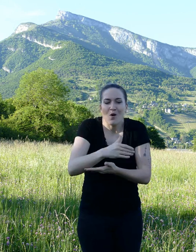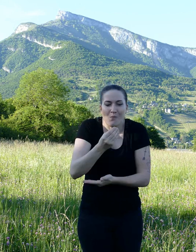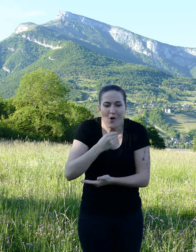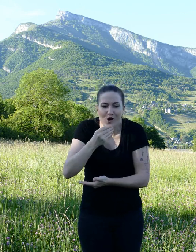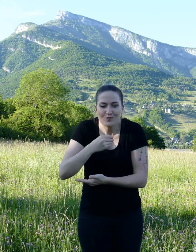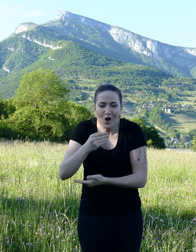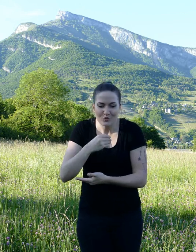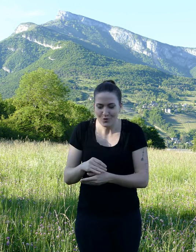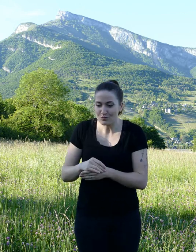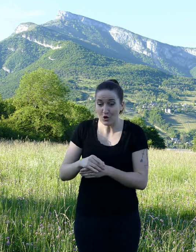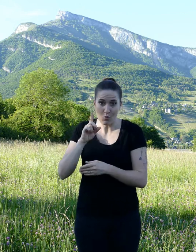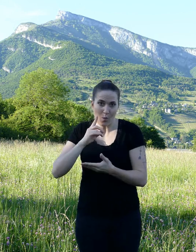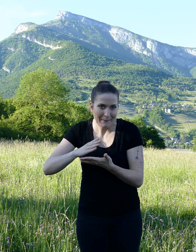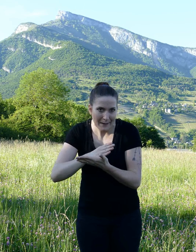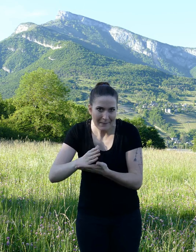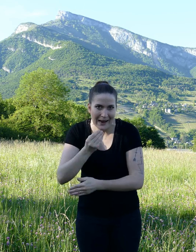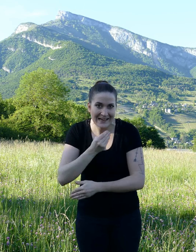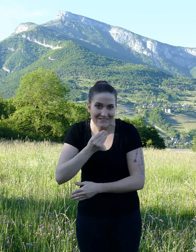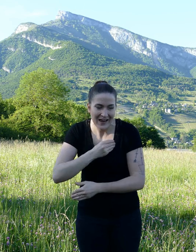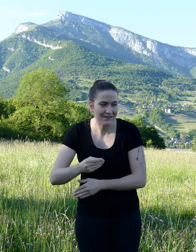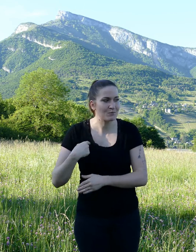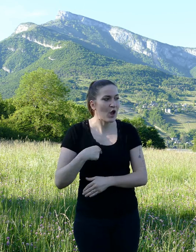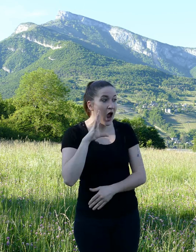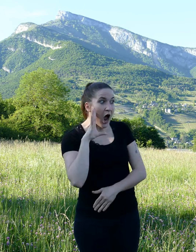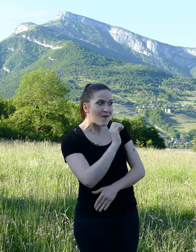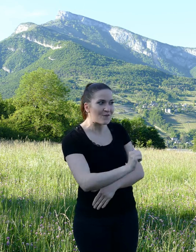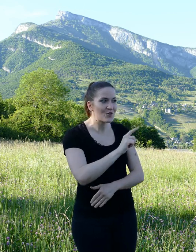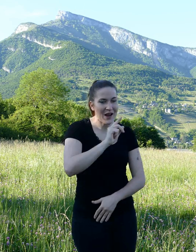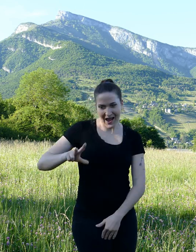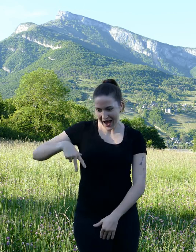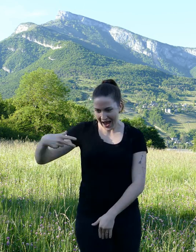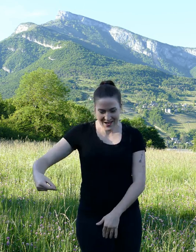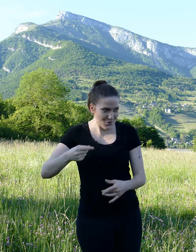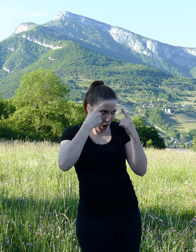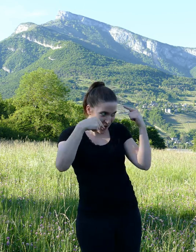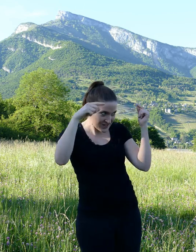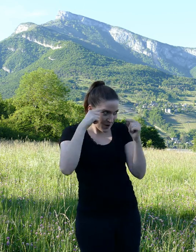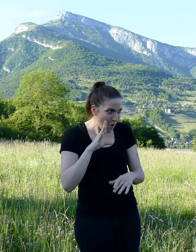filling up his cart with them. I followed him all the way to his secret hide ".